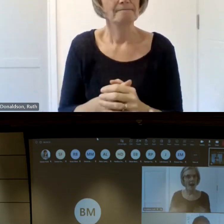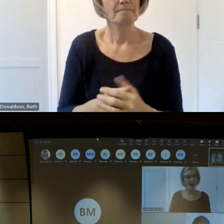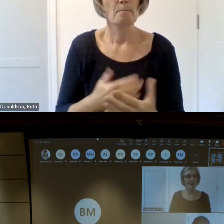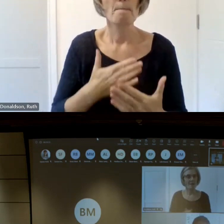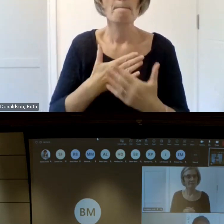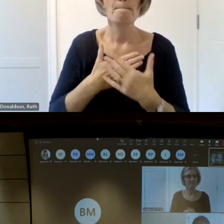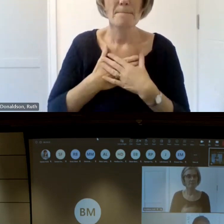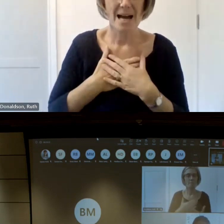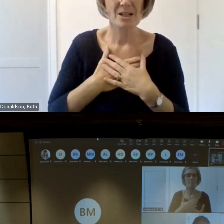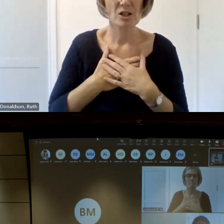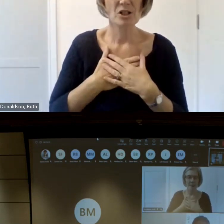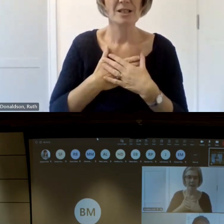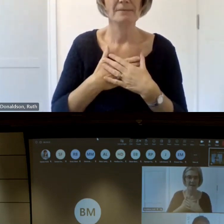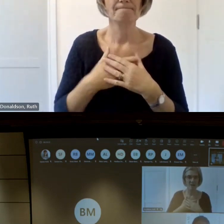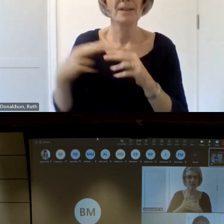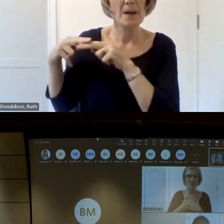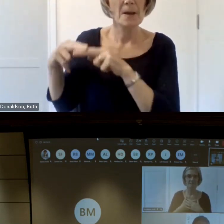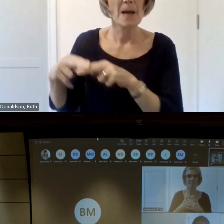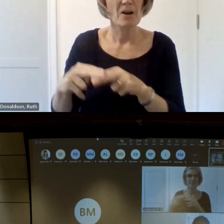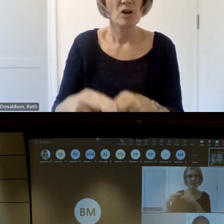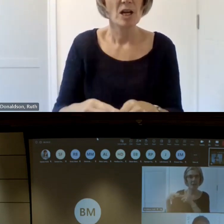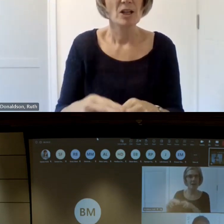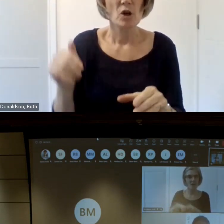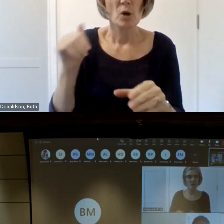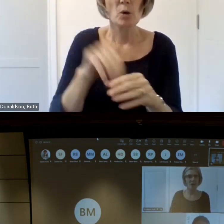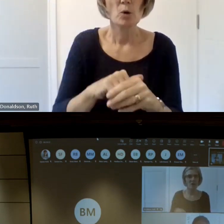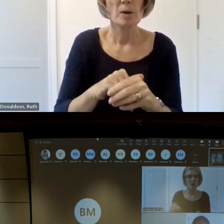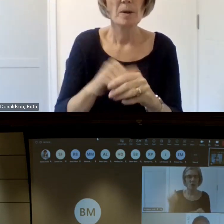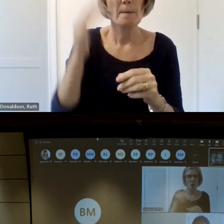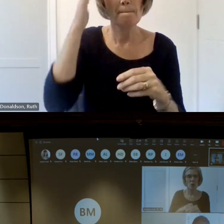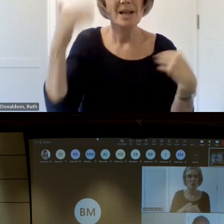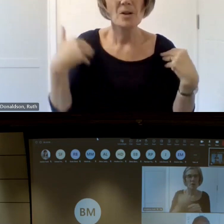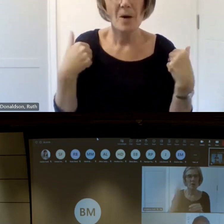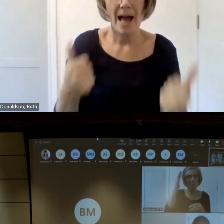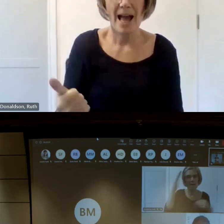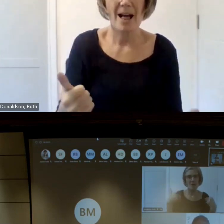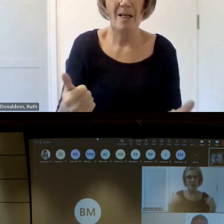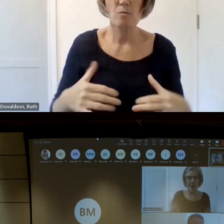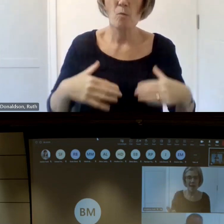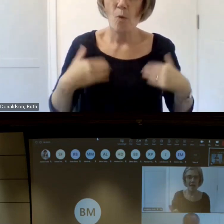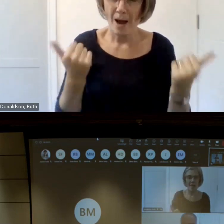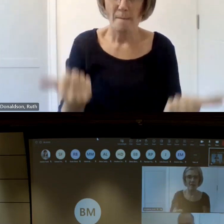plays in improving mental health and well-being and is determined to increase the evident face